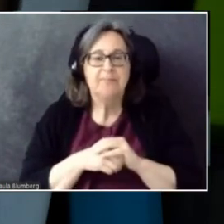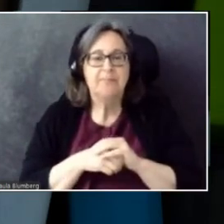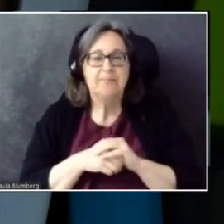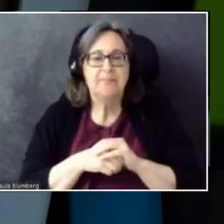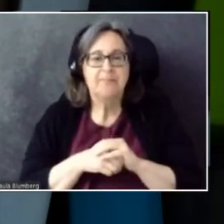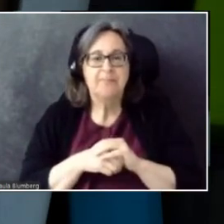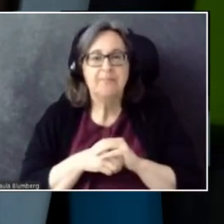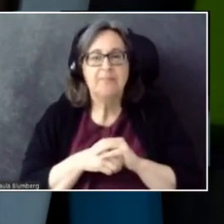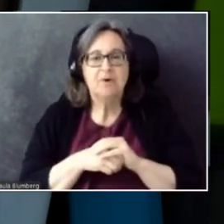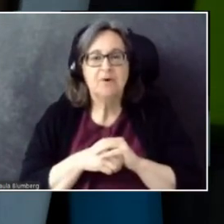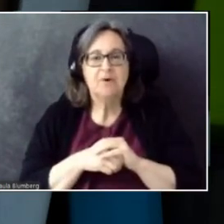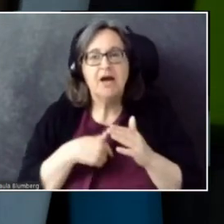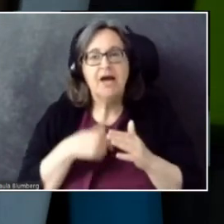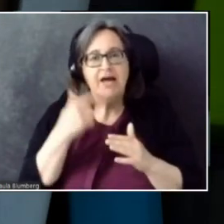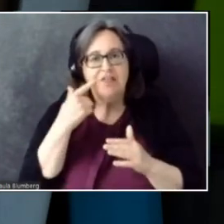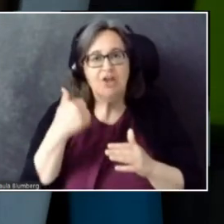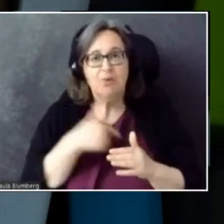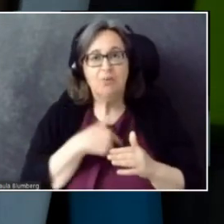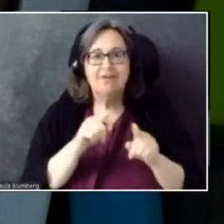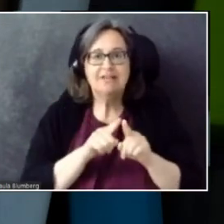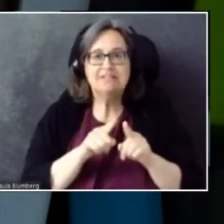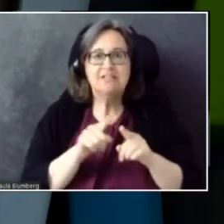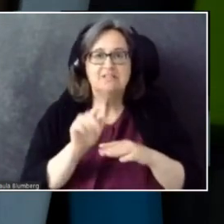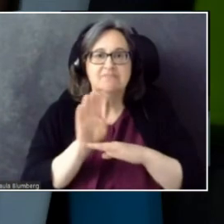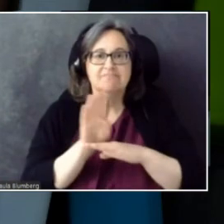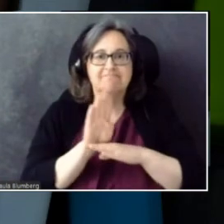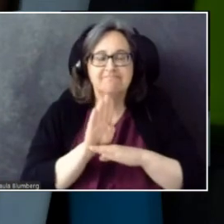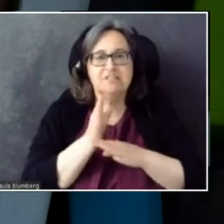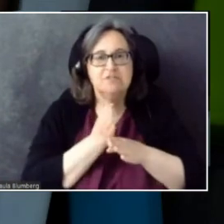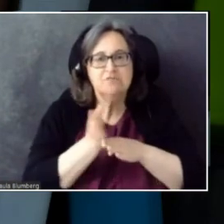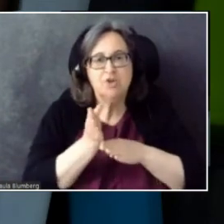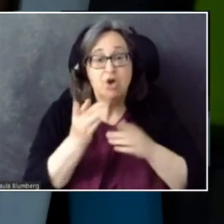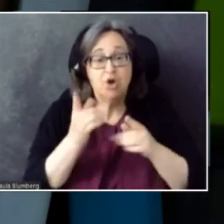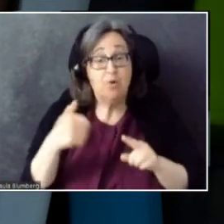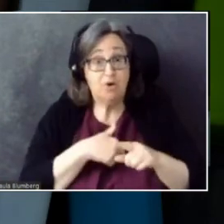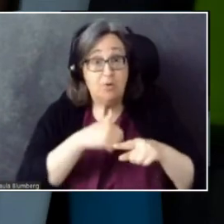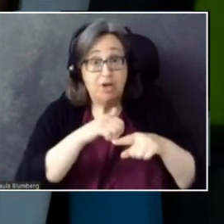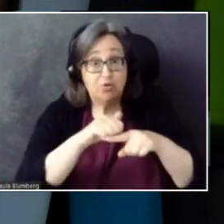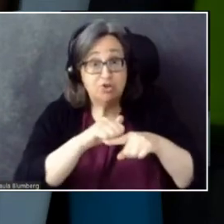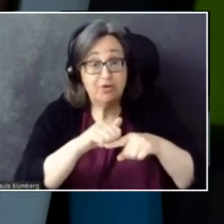I think we as an industry have realized that when we train machine learning algorithms,